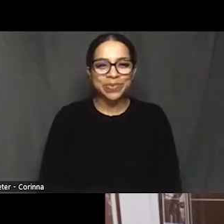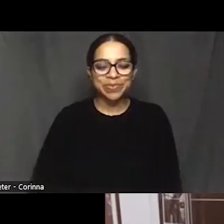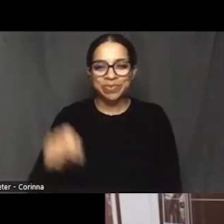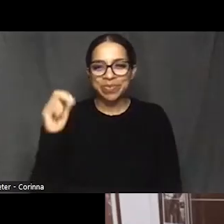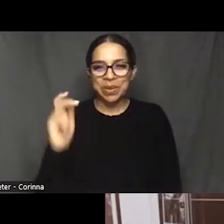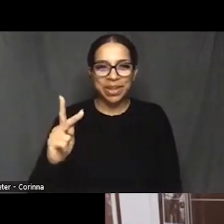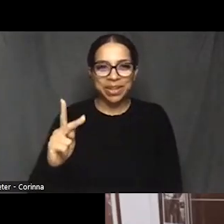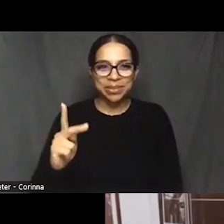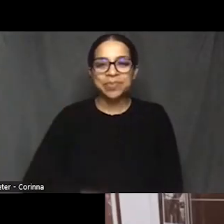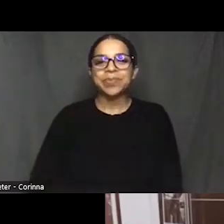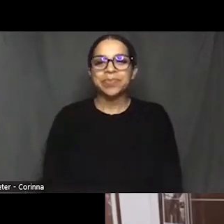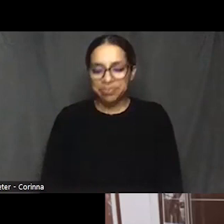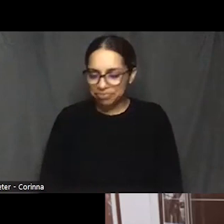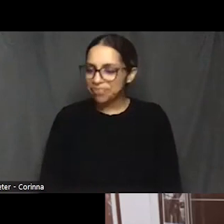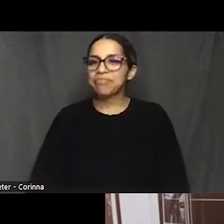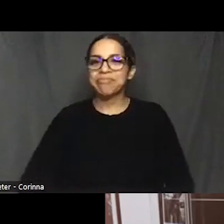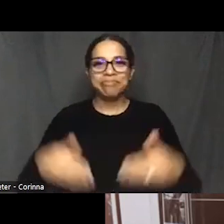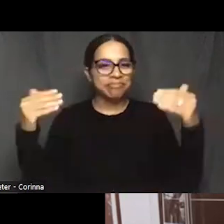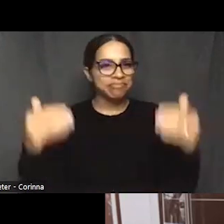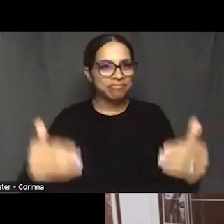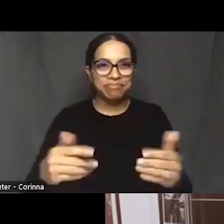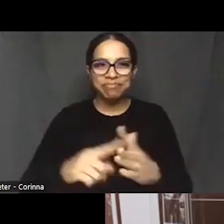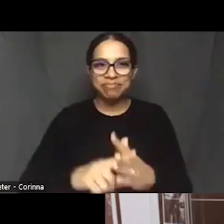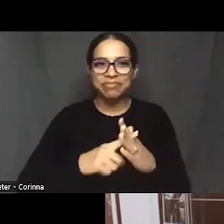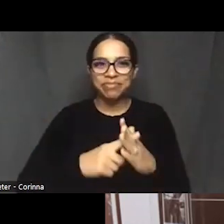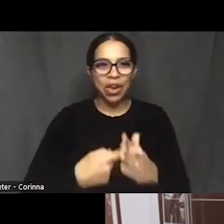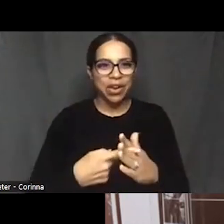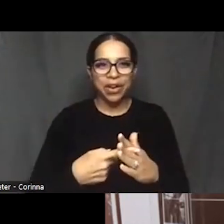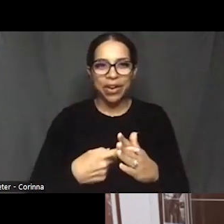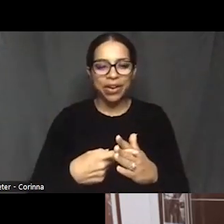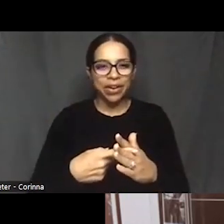let's get started with just a couple of questions.